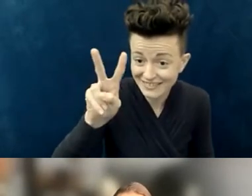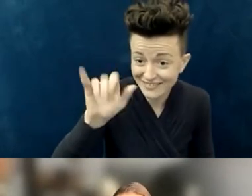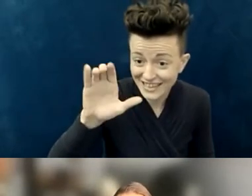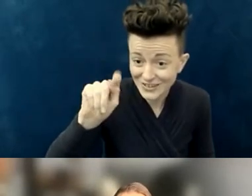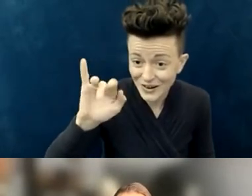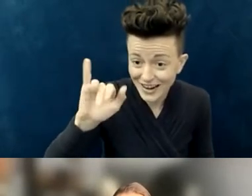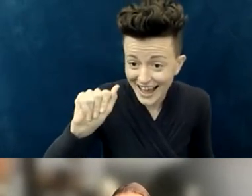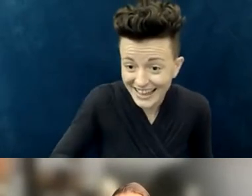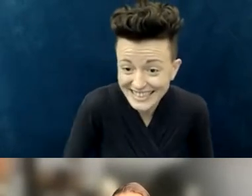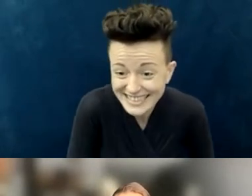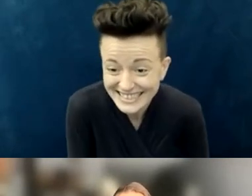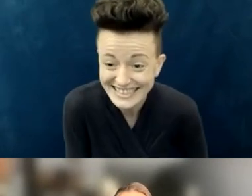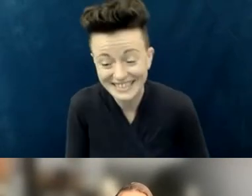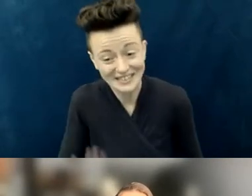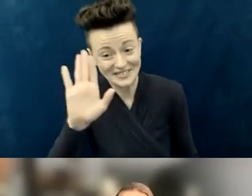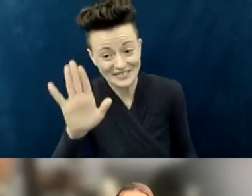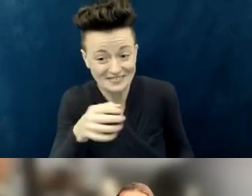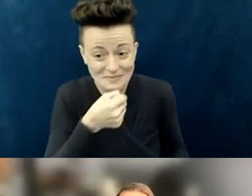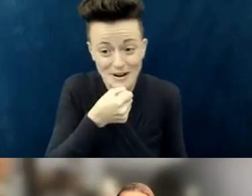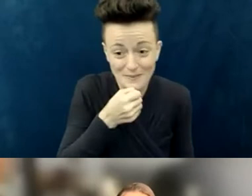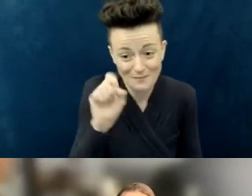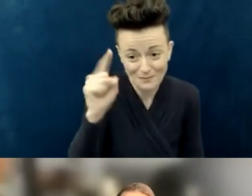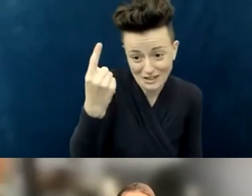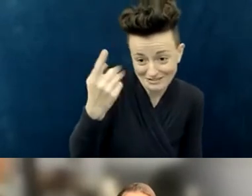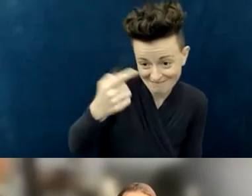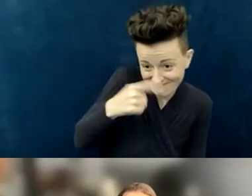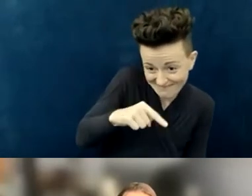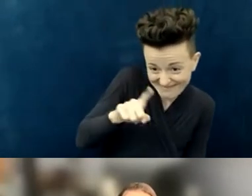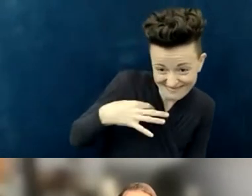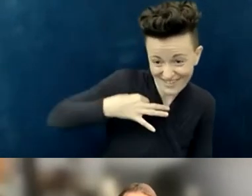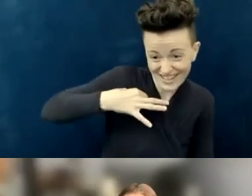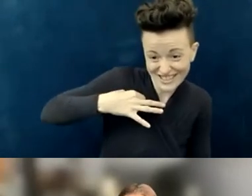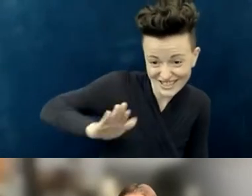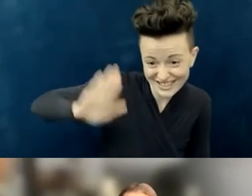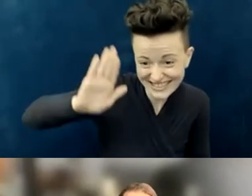...volunteered yourself to go first. And we will... Once you unmute, I'll call on you, so thank you.